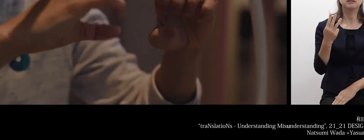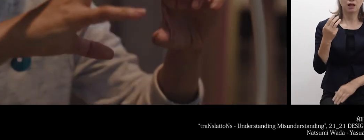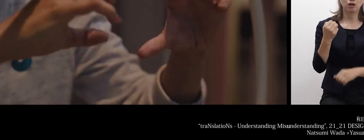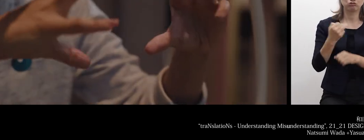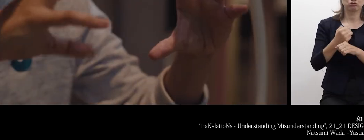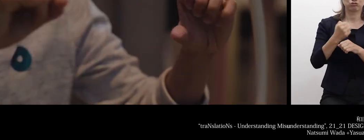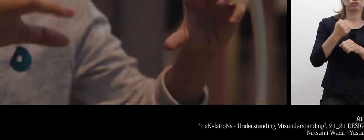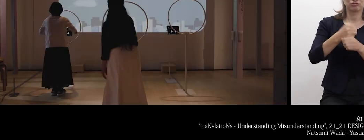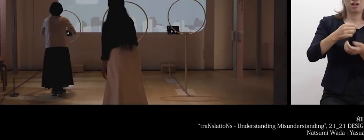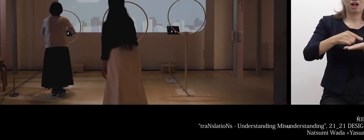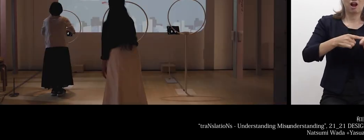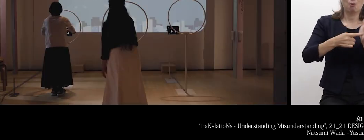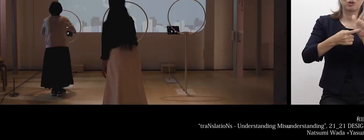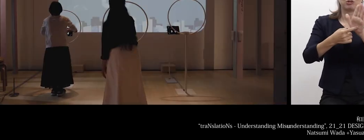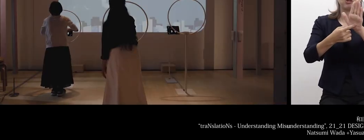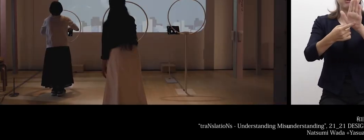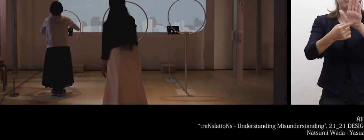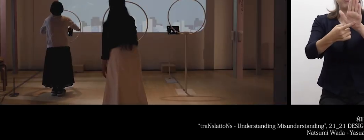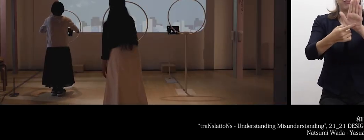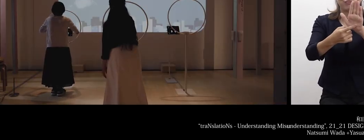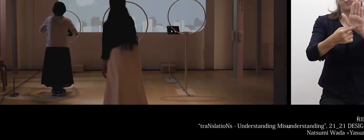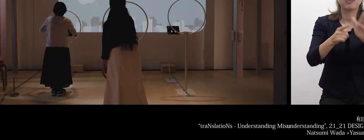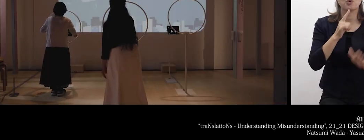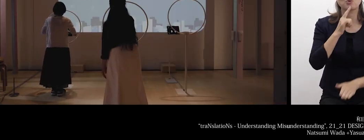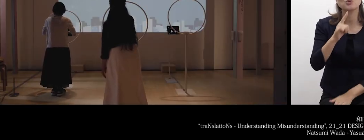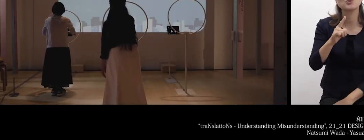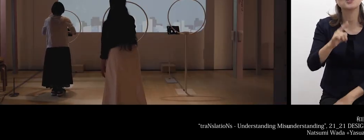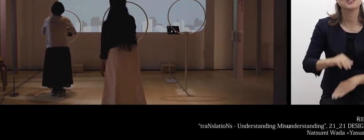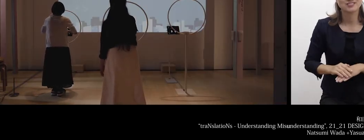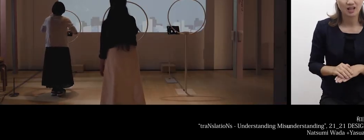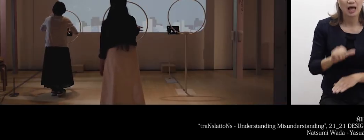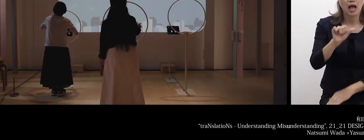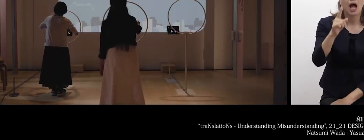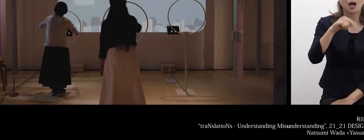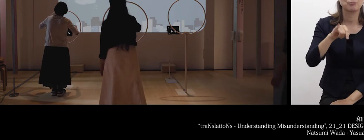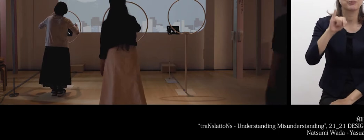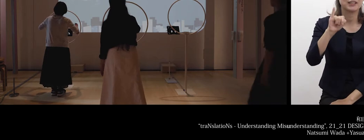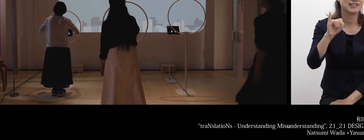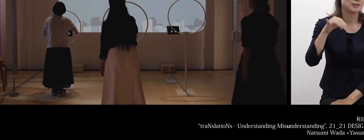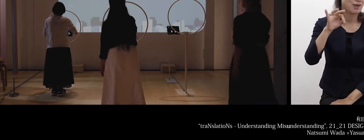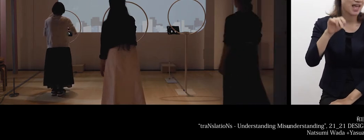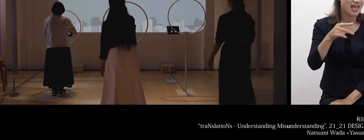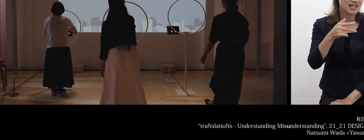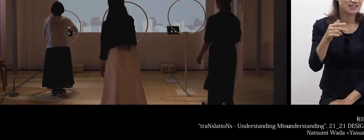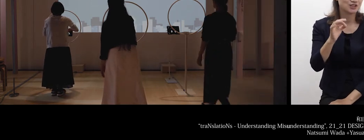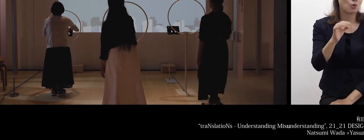and they go back.